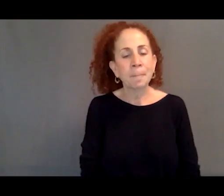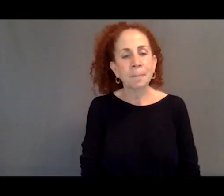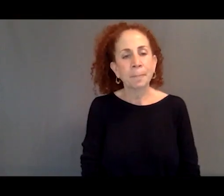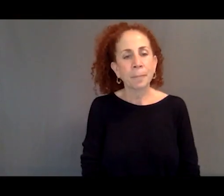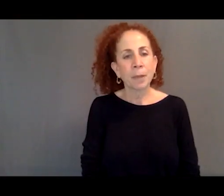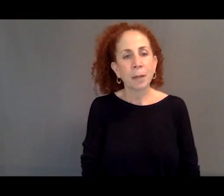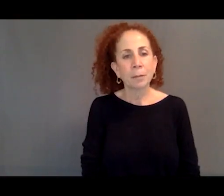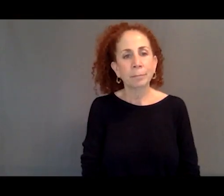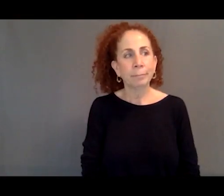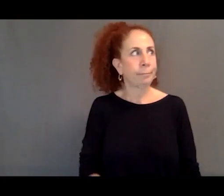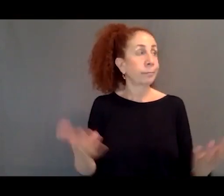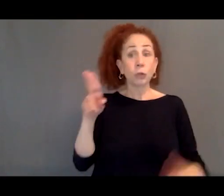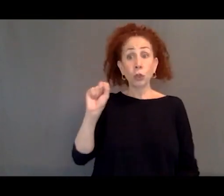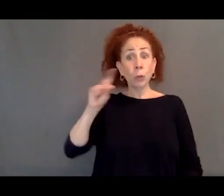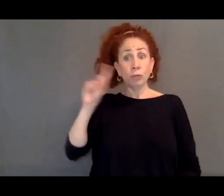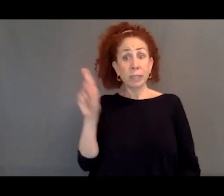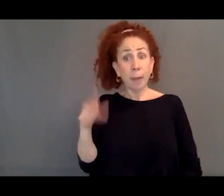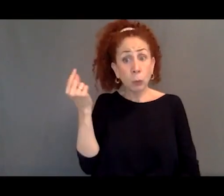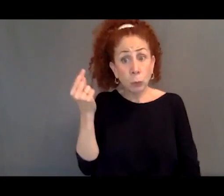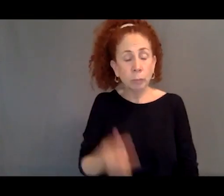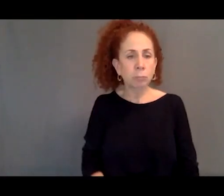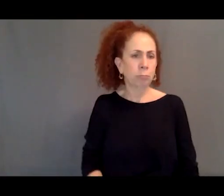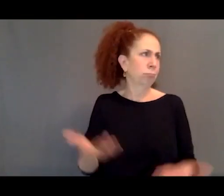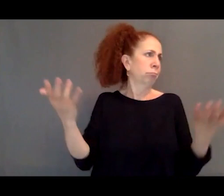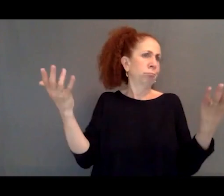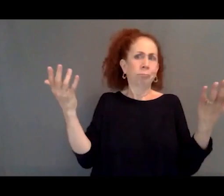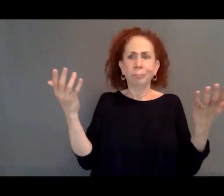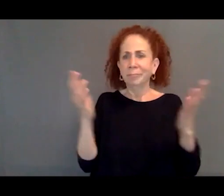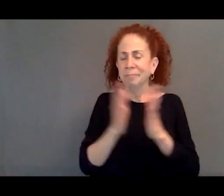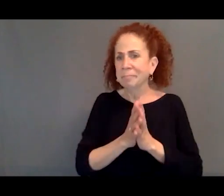What could the US do? Well, we could increase the numbers